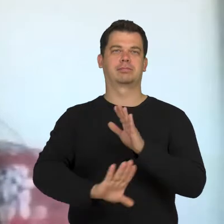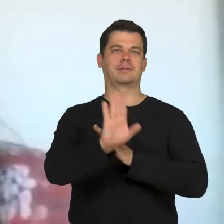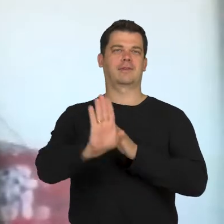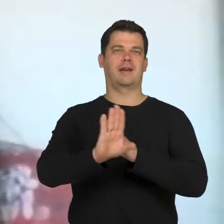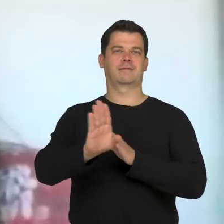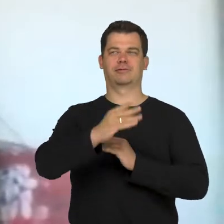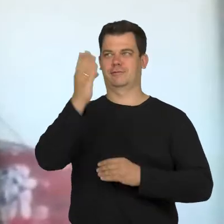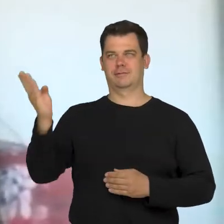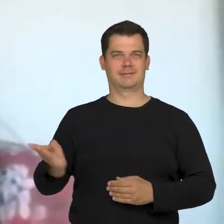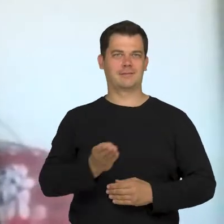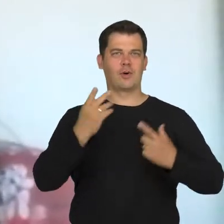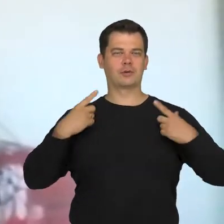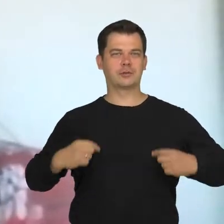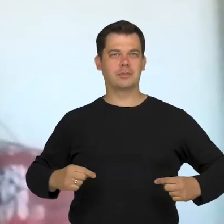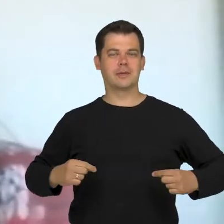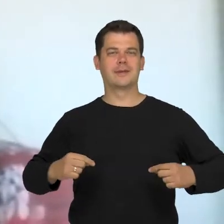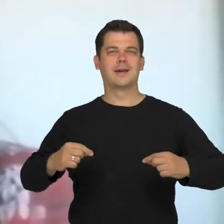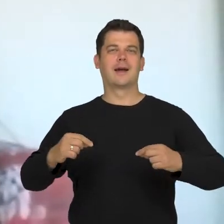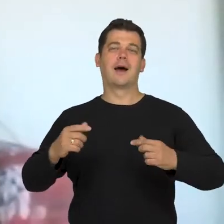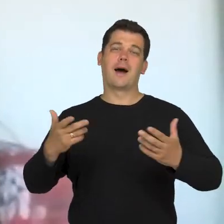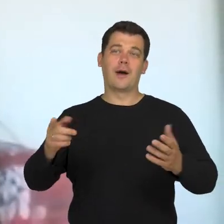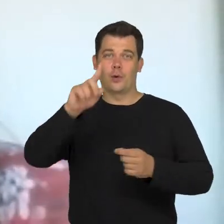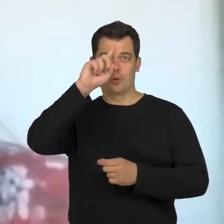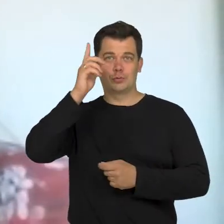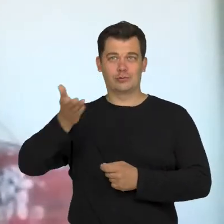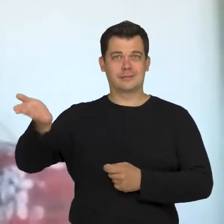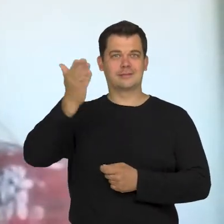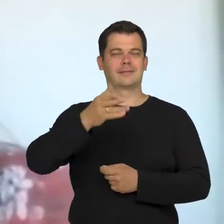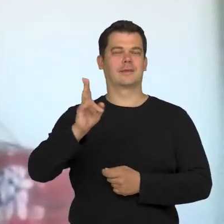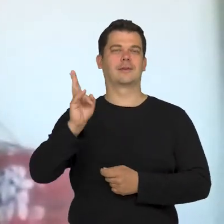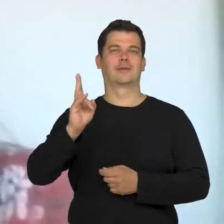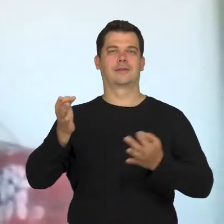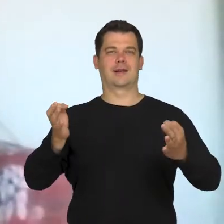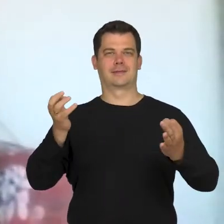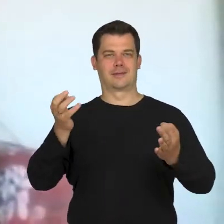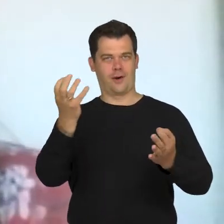to the participants and to those who are watching us right now.